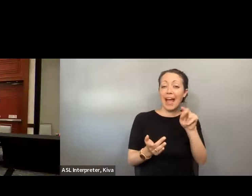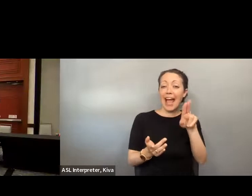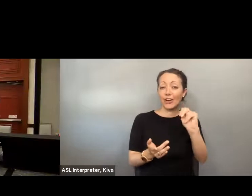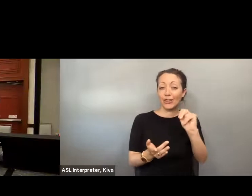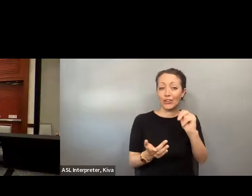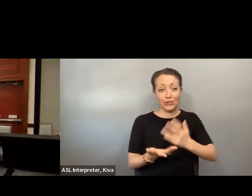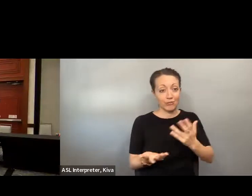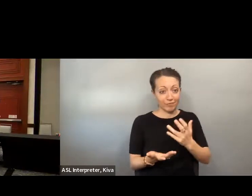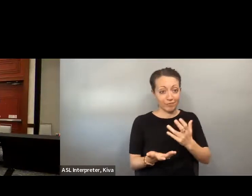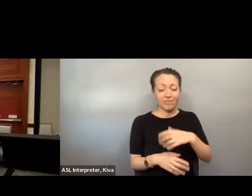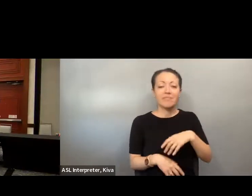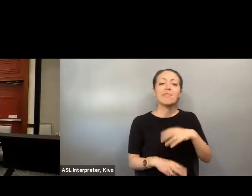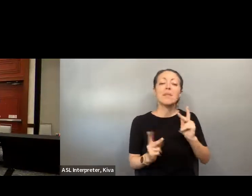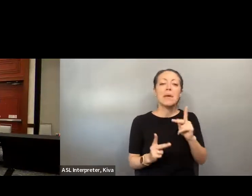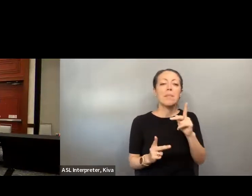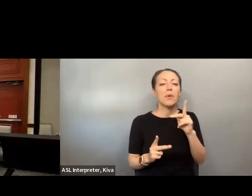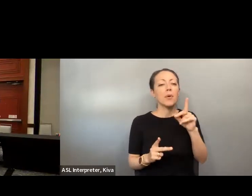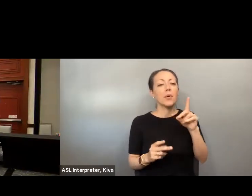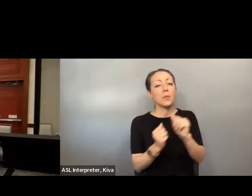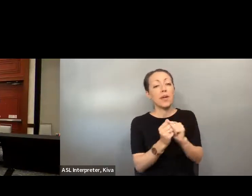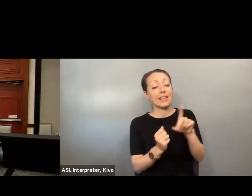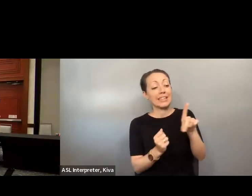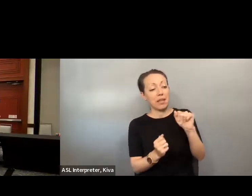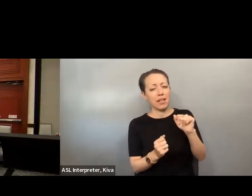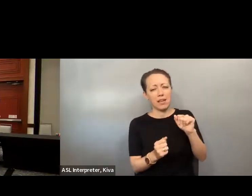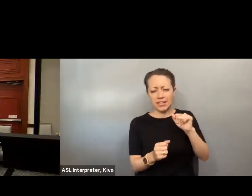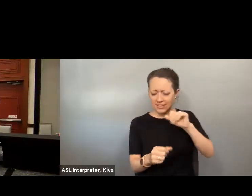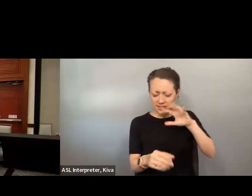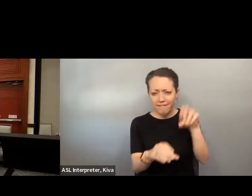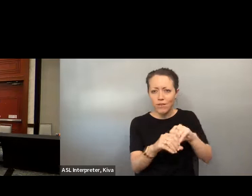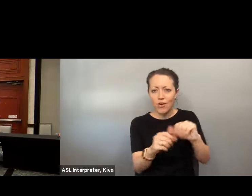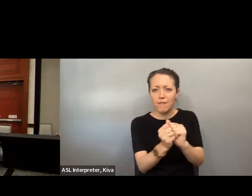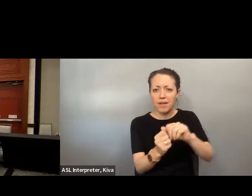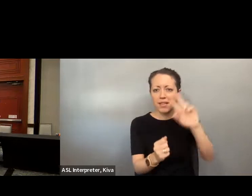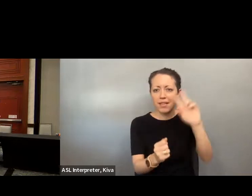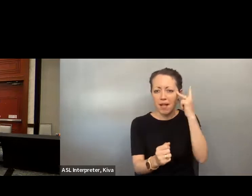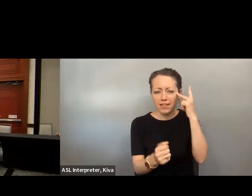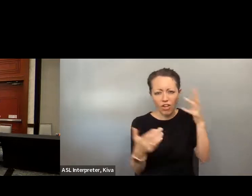Alden, Sarah, Karen Campbell and Kara Tucker. I think some